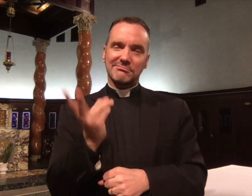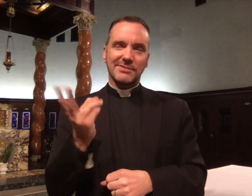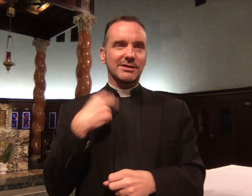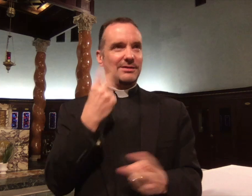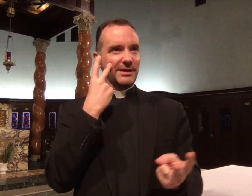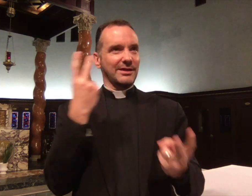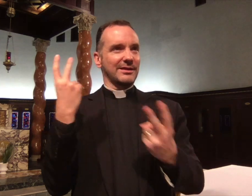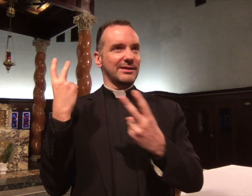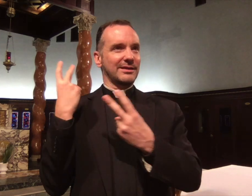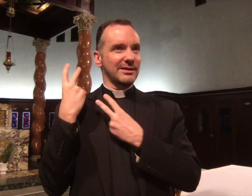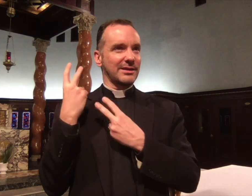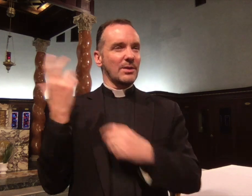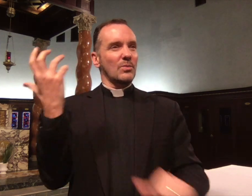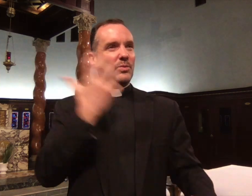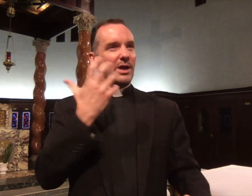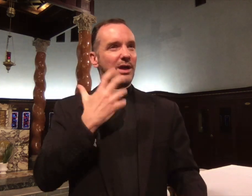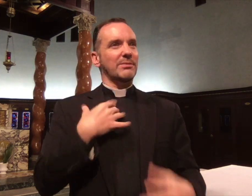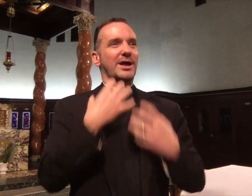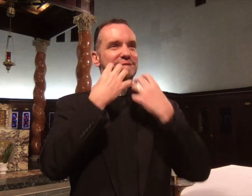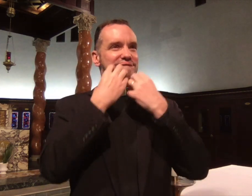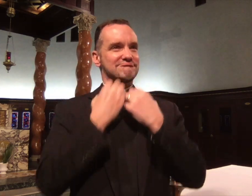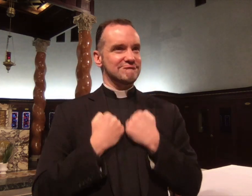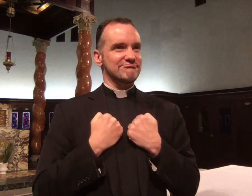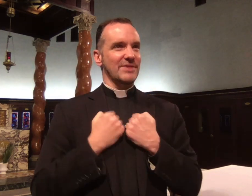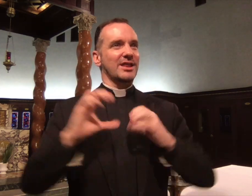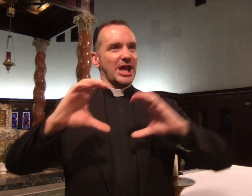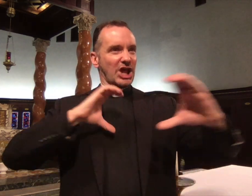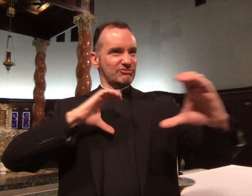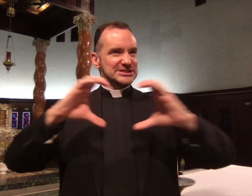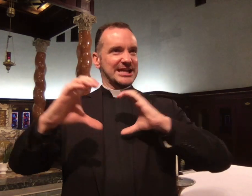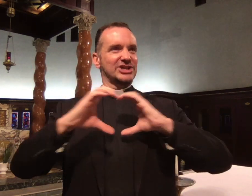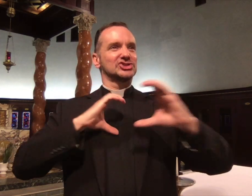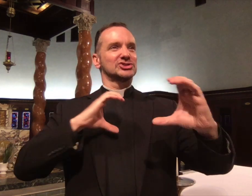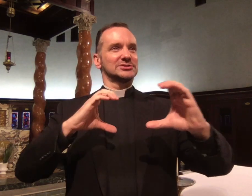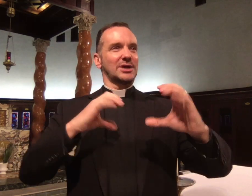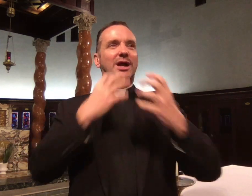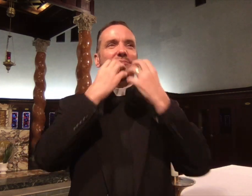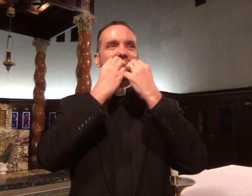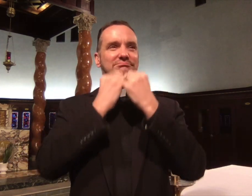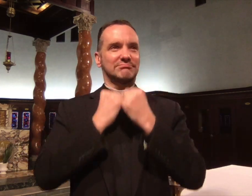I cherish those conversations.